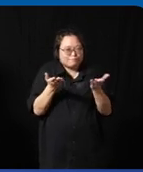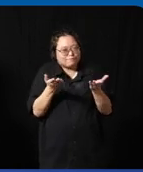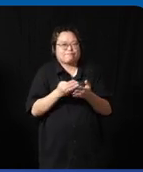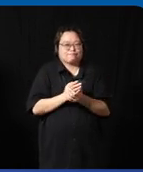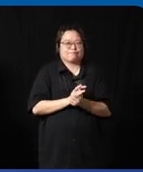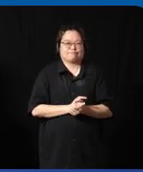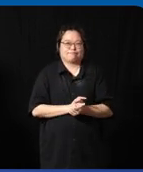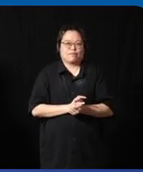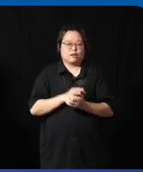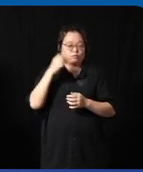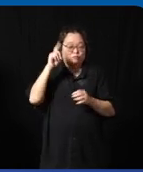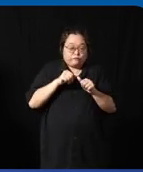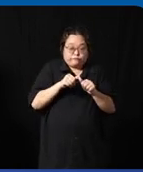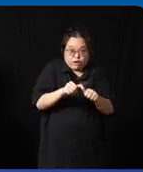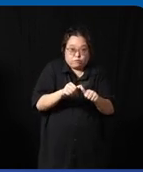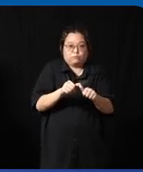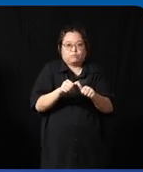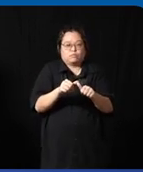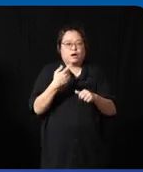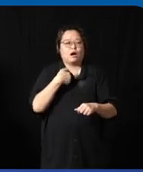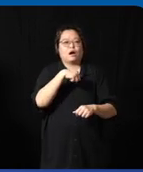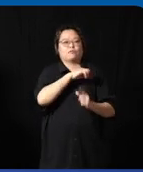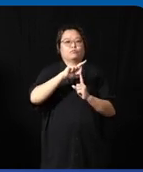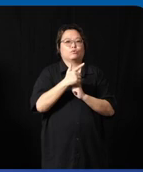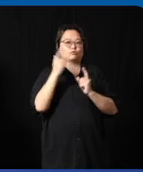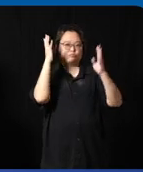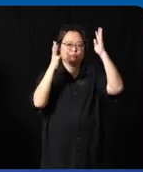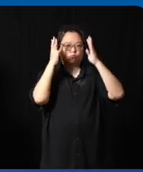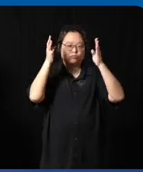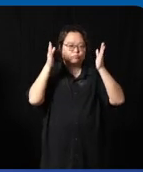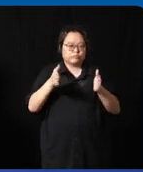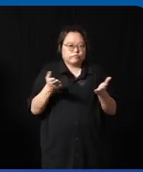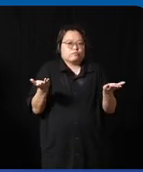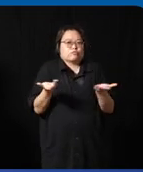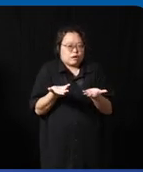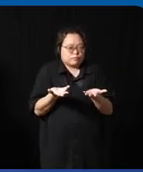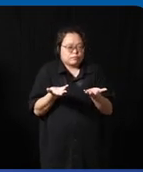are looking at for sustainability for our local innovators is very how could we let uh reach out